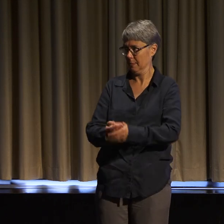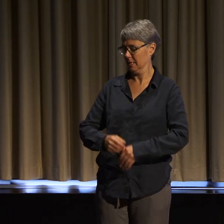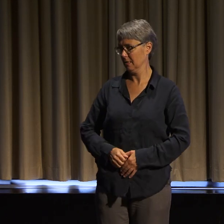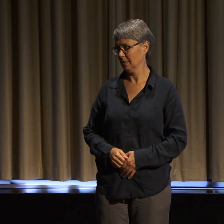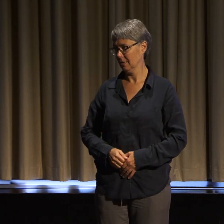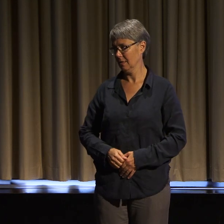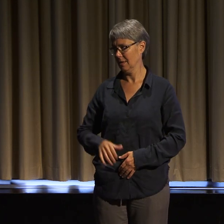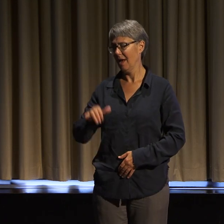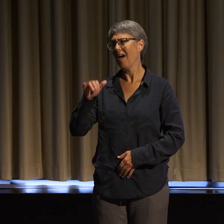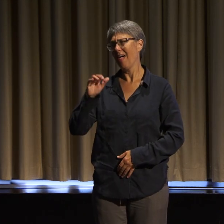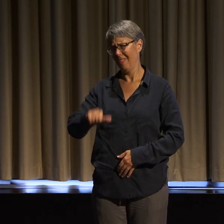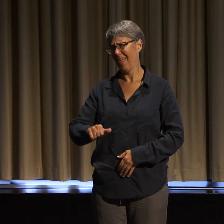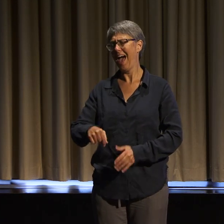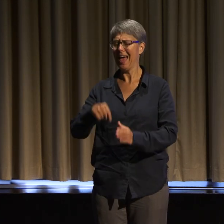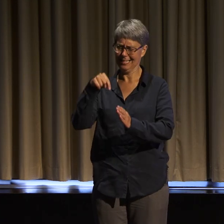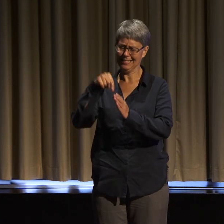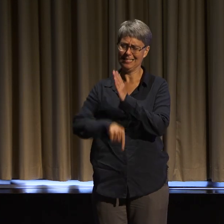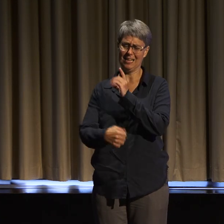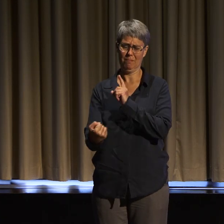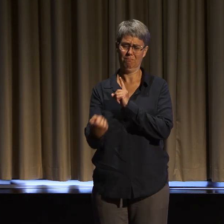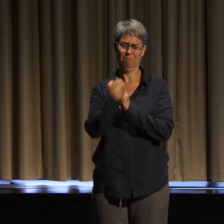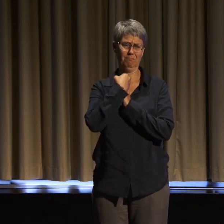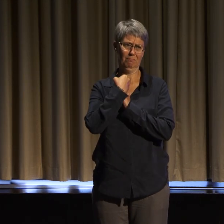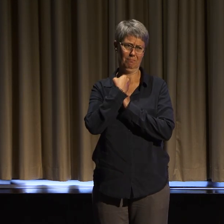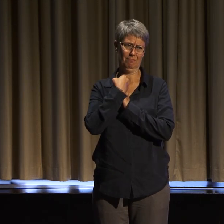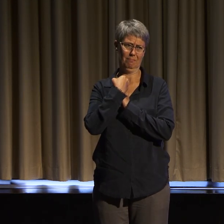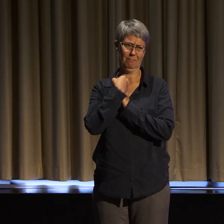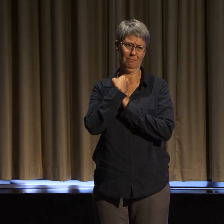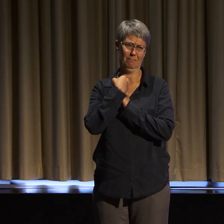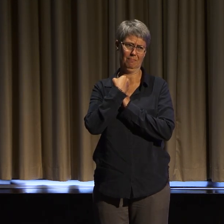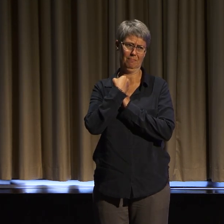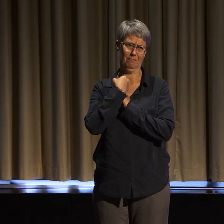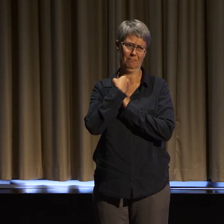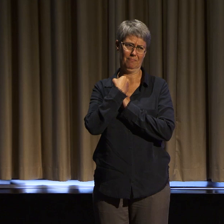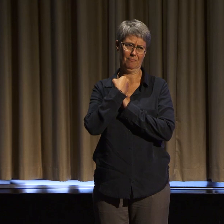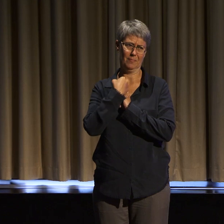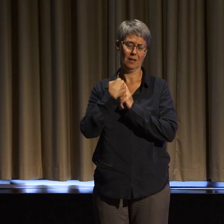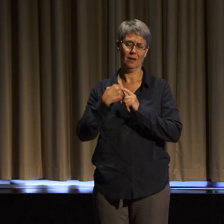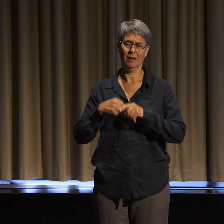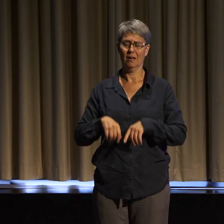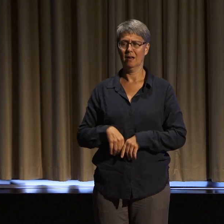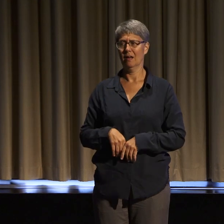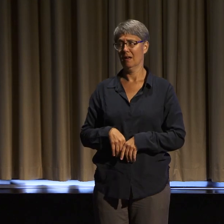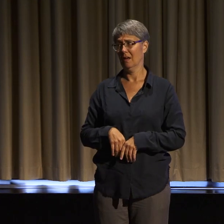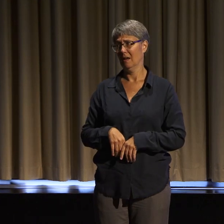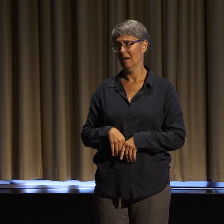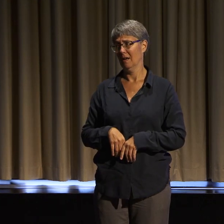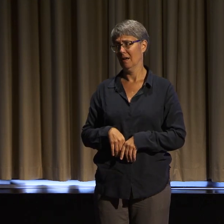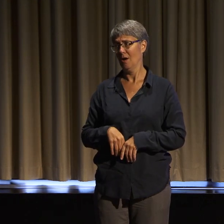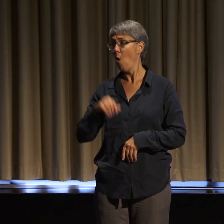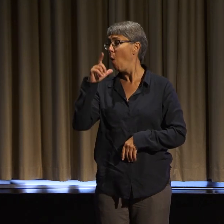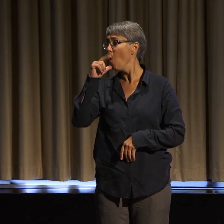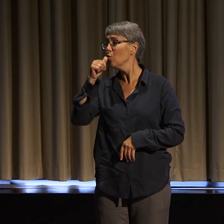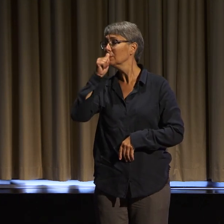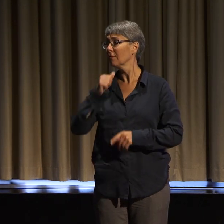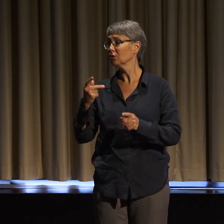that we would never treat anybody else. Most of us talk to ourselves in ways that we would never talk to anybody else.